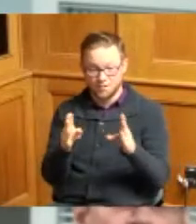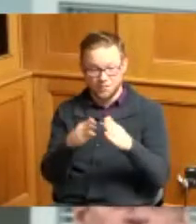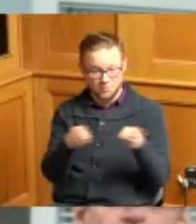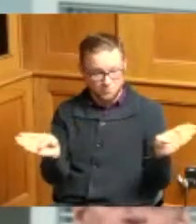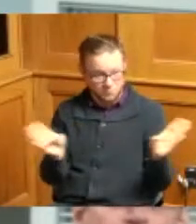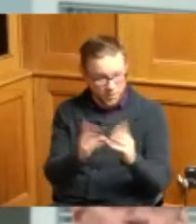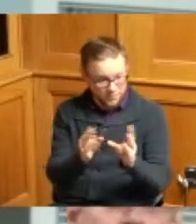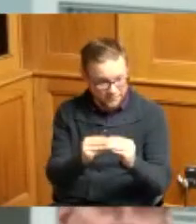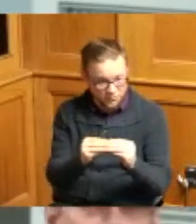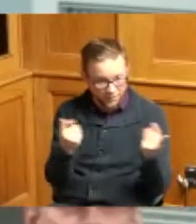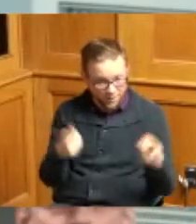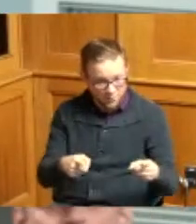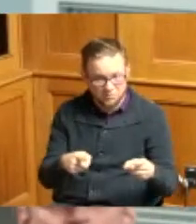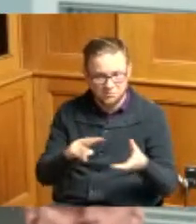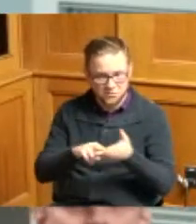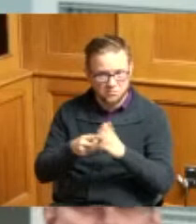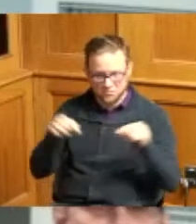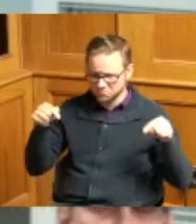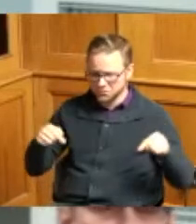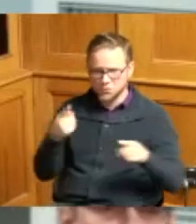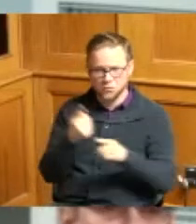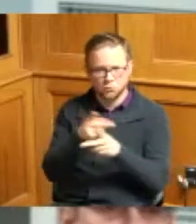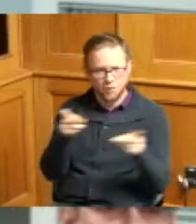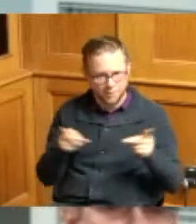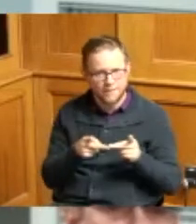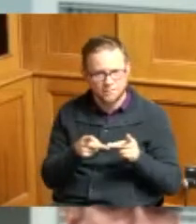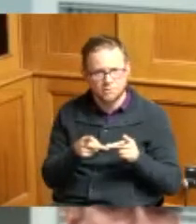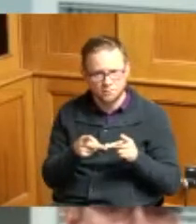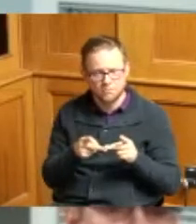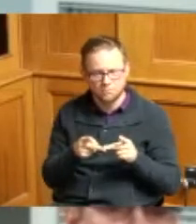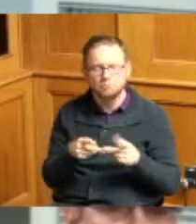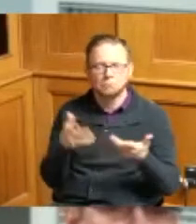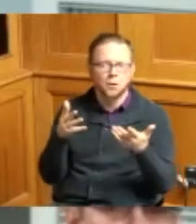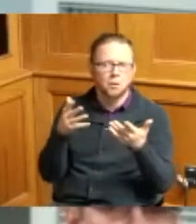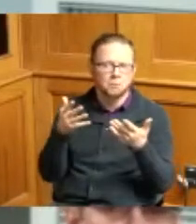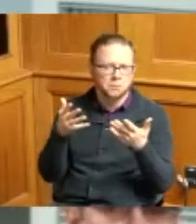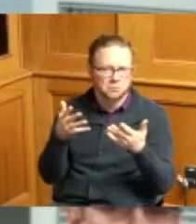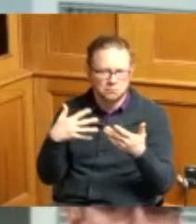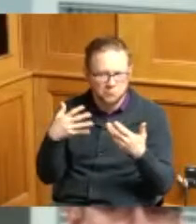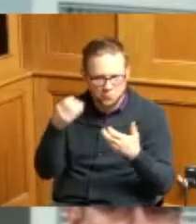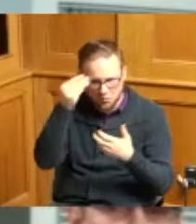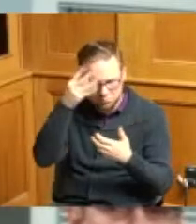and this is the appropriate venue so just in case we really didn't intend to speak today but